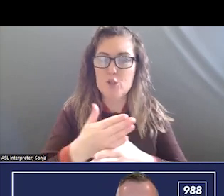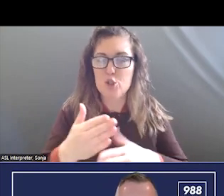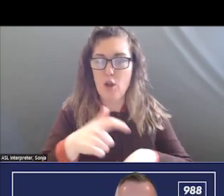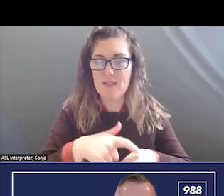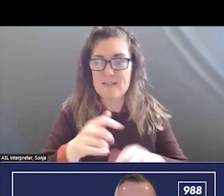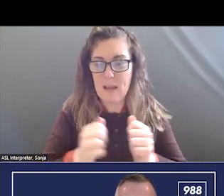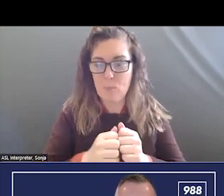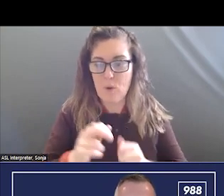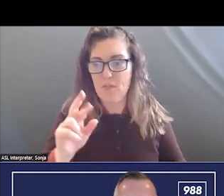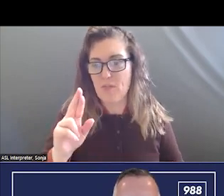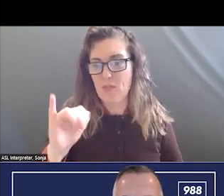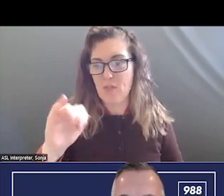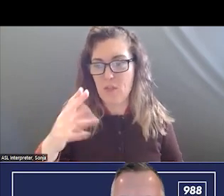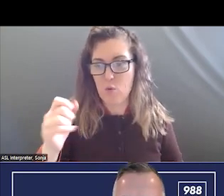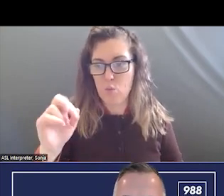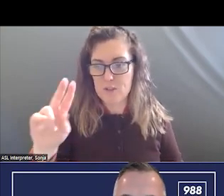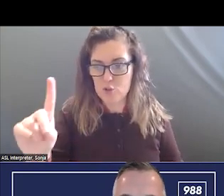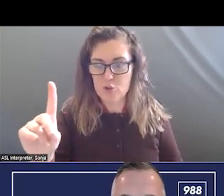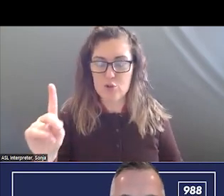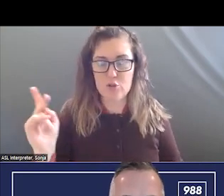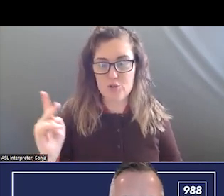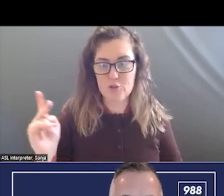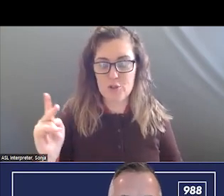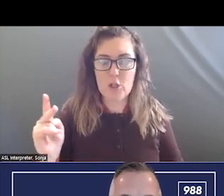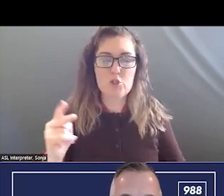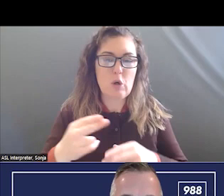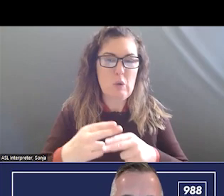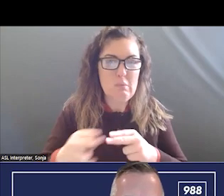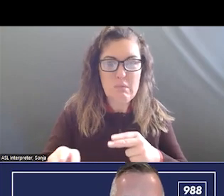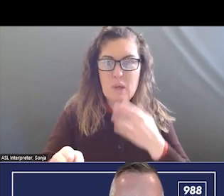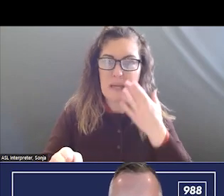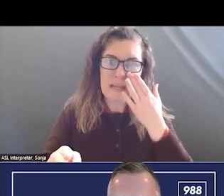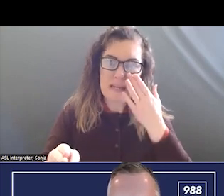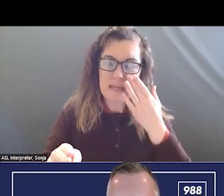BE BRIEF AND PROVIDE A COUPLE OF QUICK UPDATES. ONE IS RELATED TO